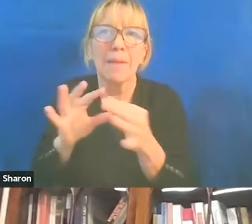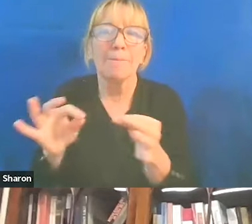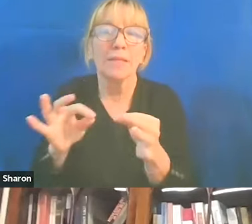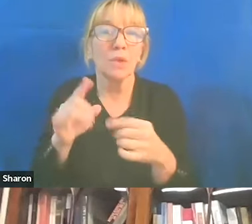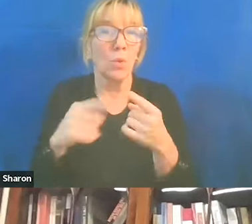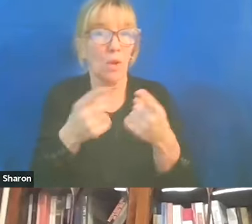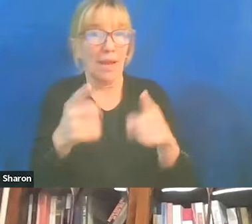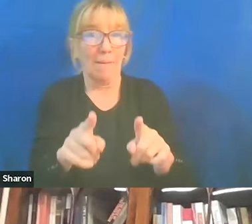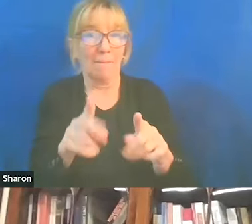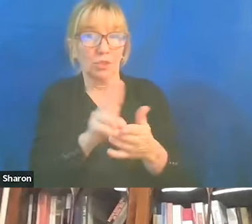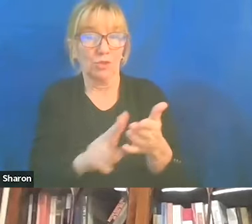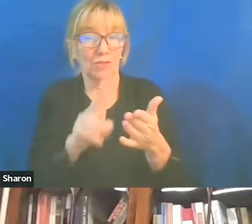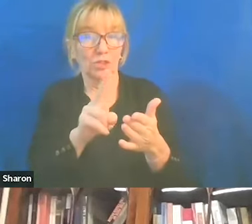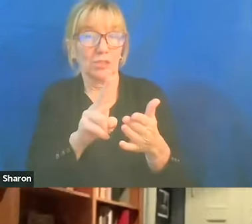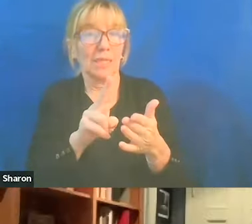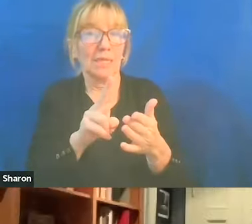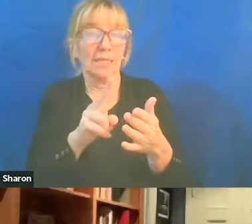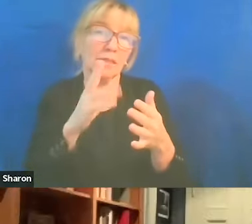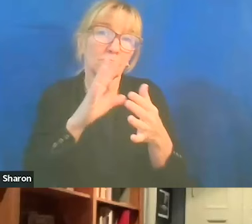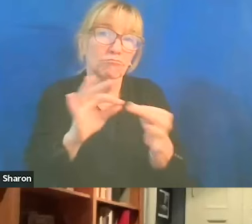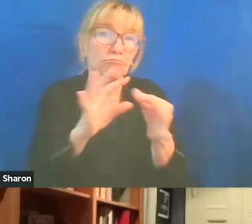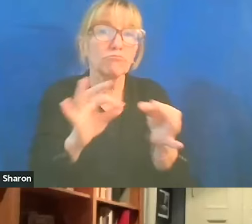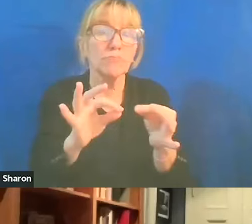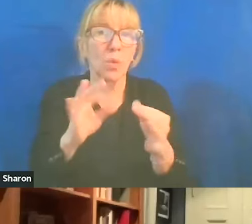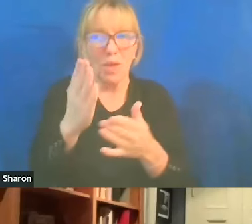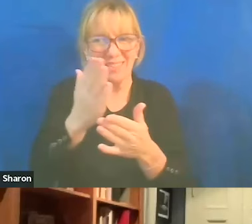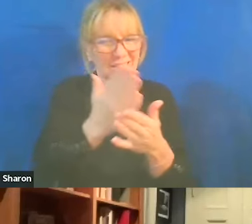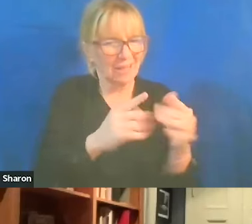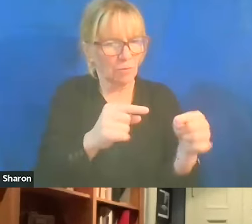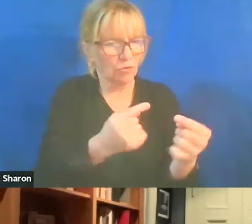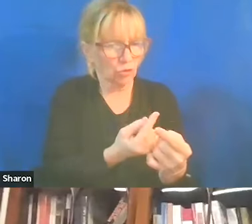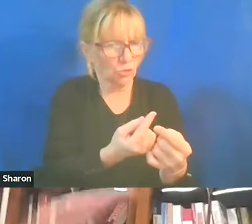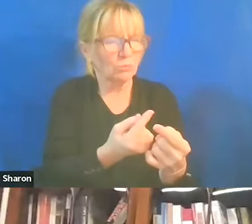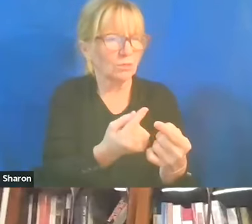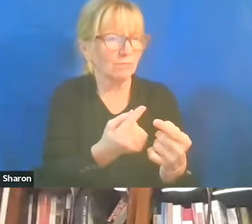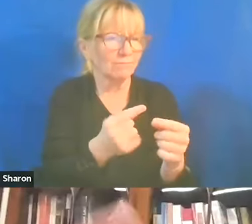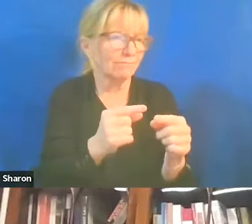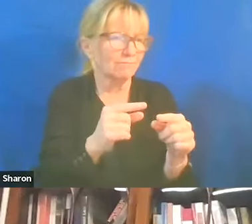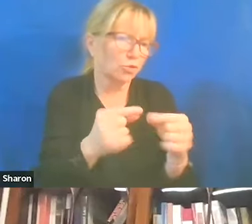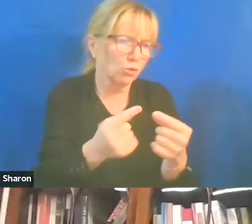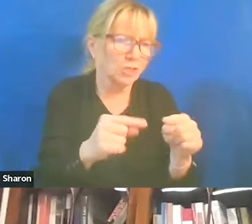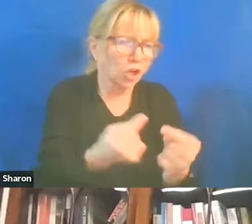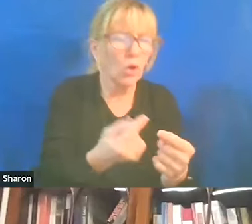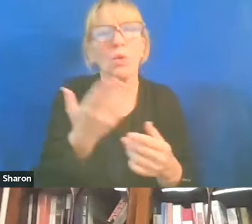when some groups are hurt, why are Jews left out? You know, why doesn't the massacre of Jews